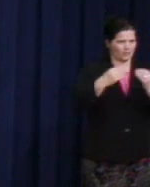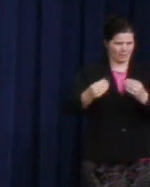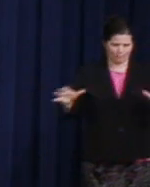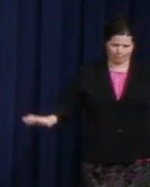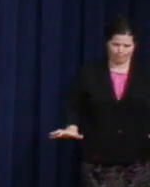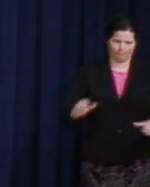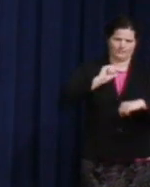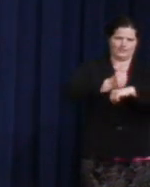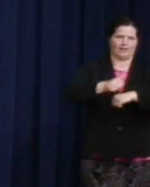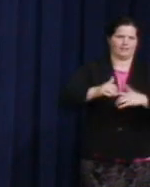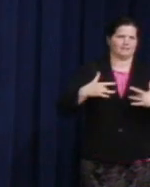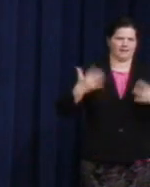So please give them a round of applause.